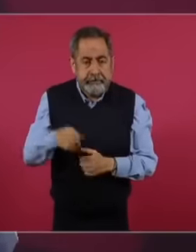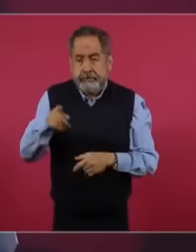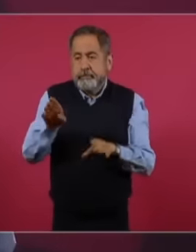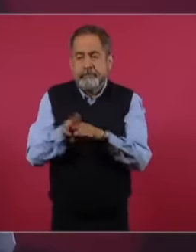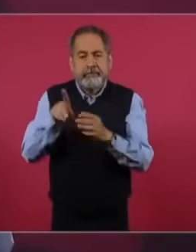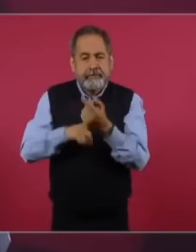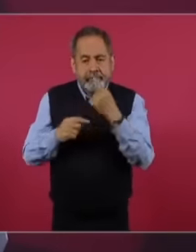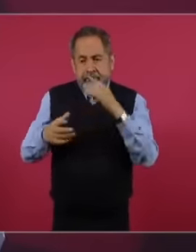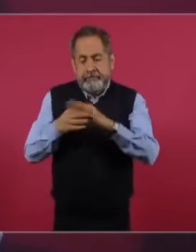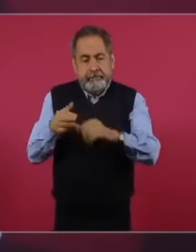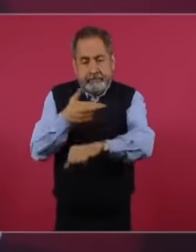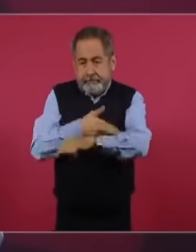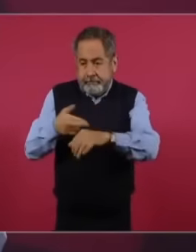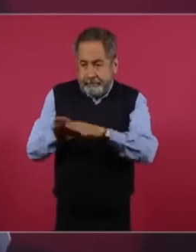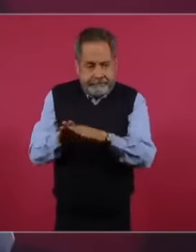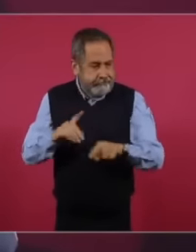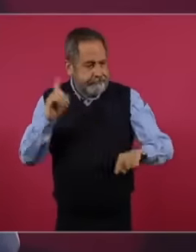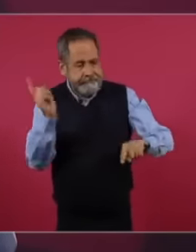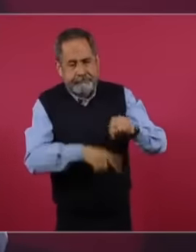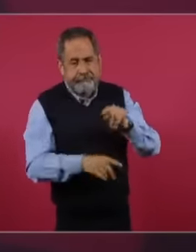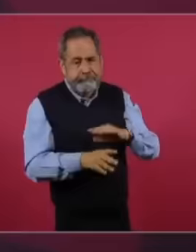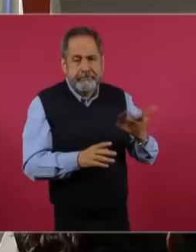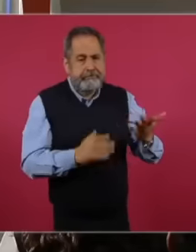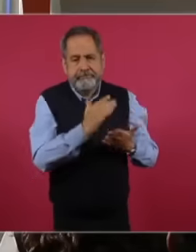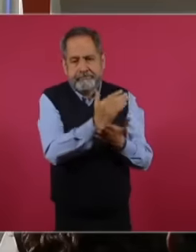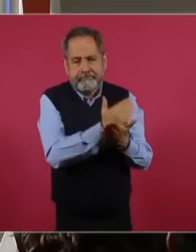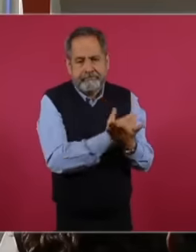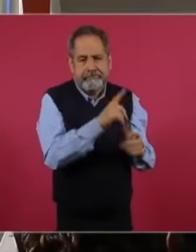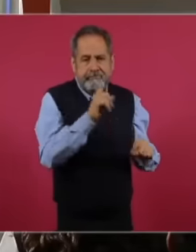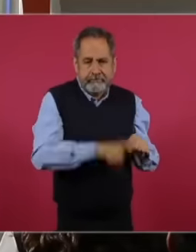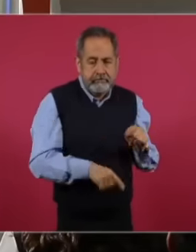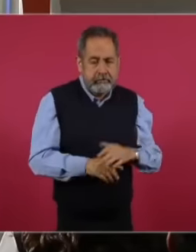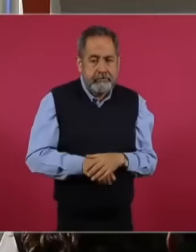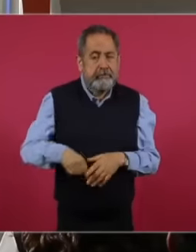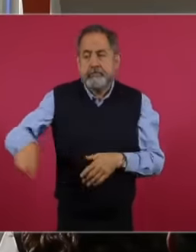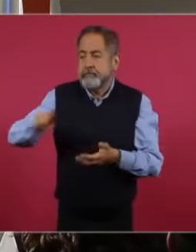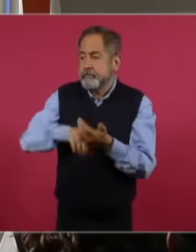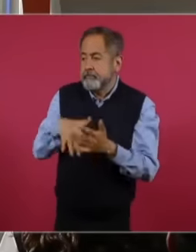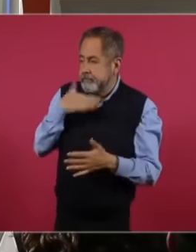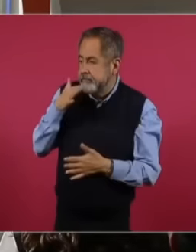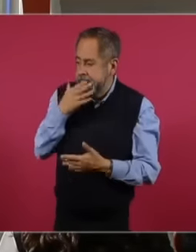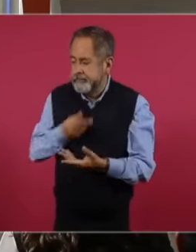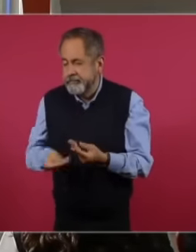possible channel of collusion also reduce any corrupt management and follow our